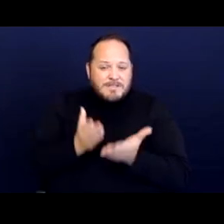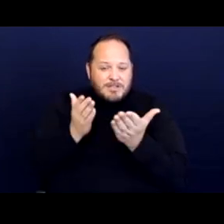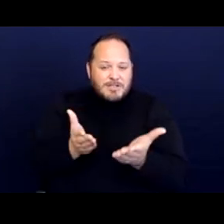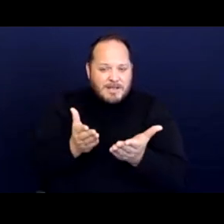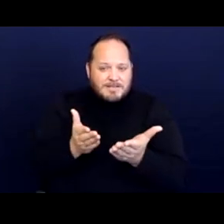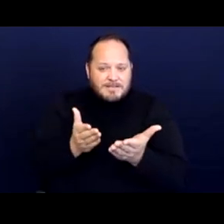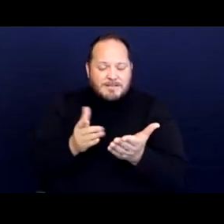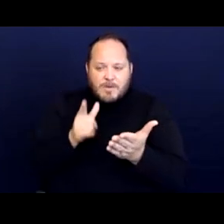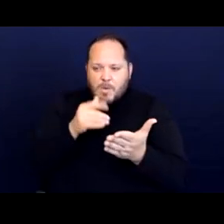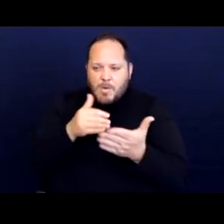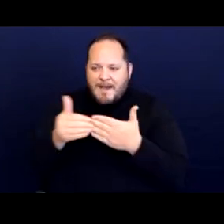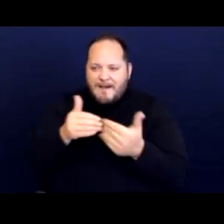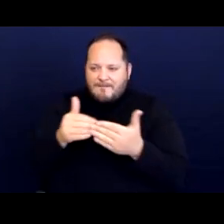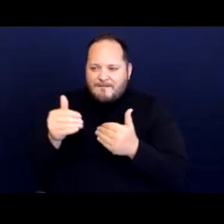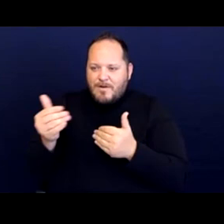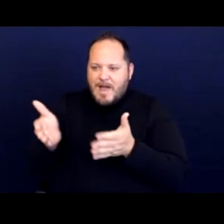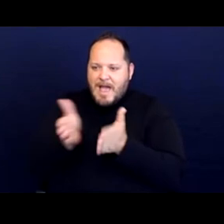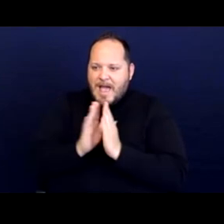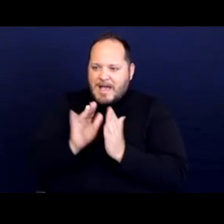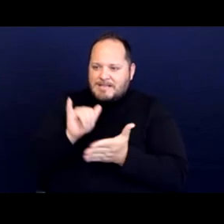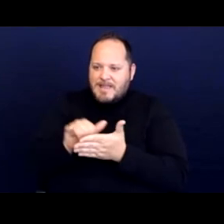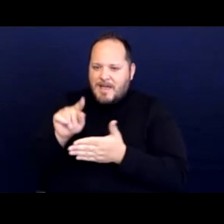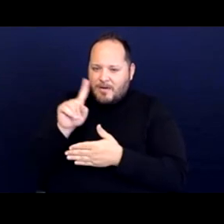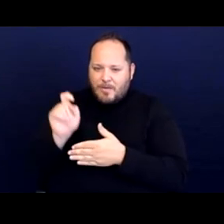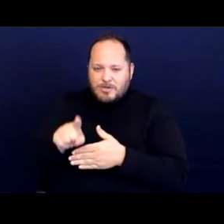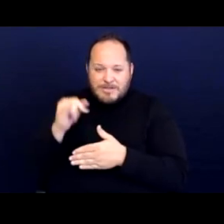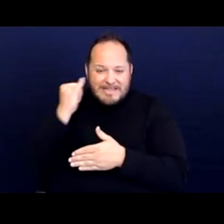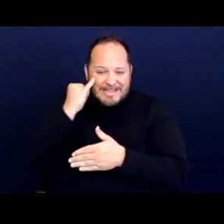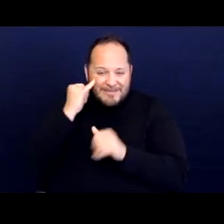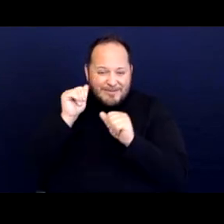whoever asked this question if you could please